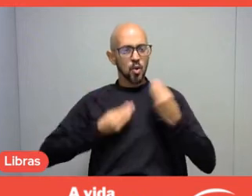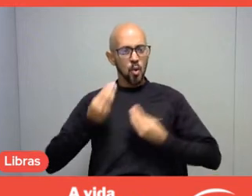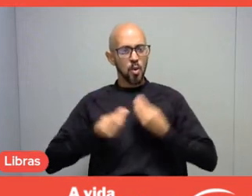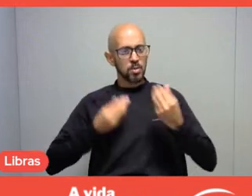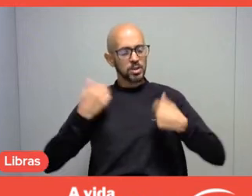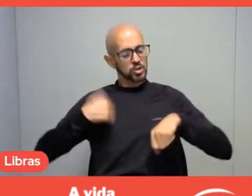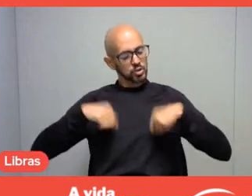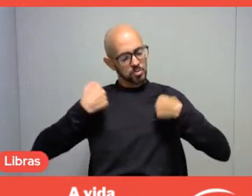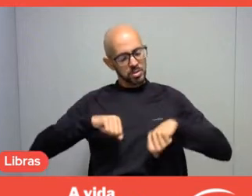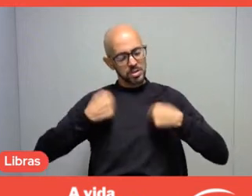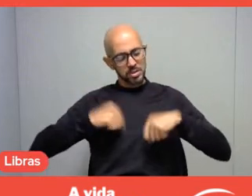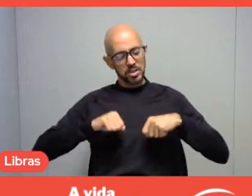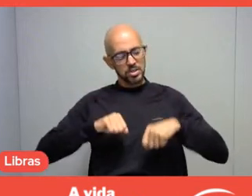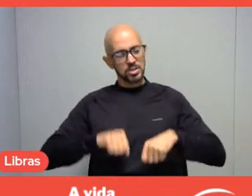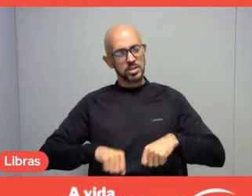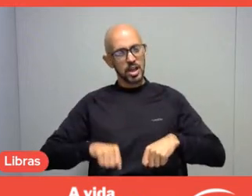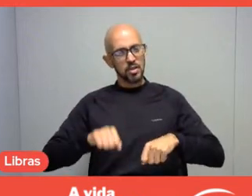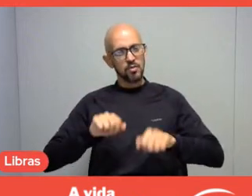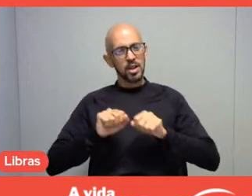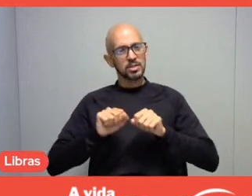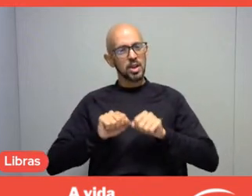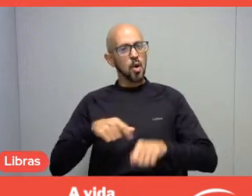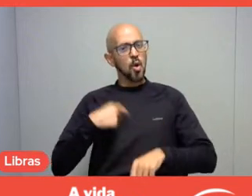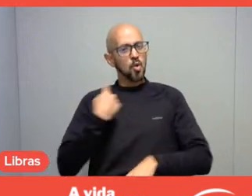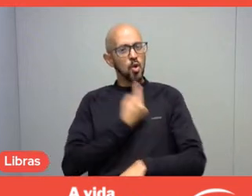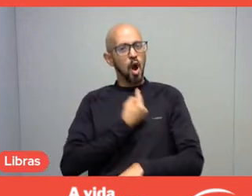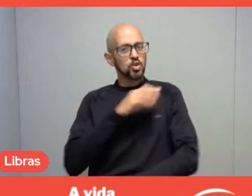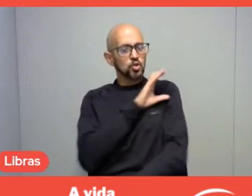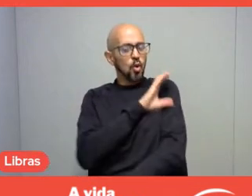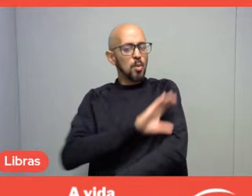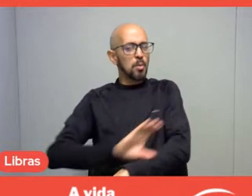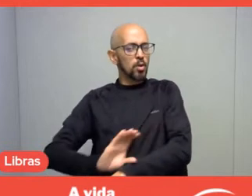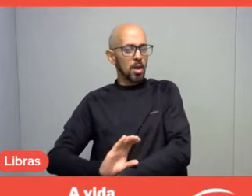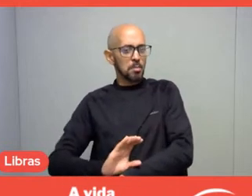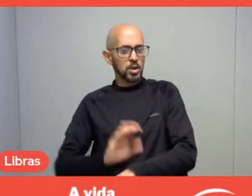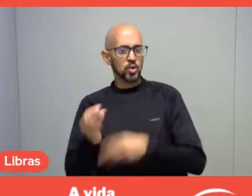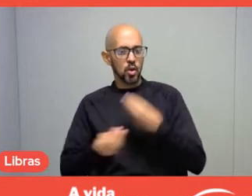What is up to us, leisure professionals? What are we?